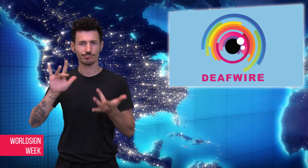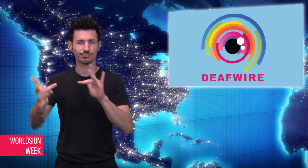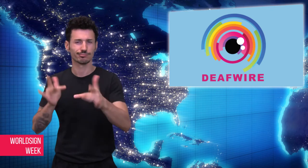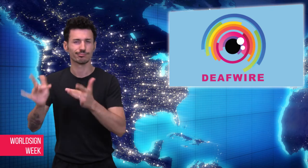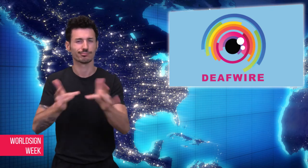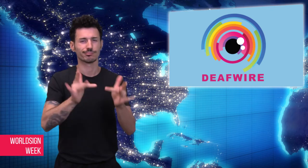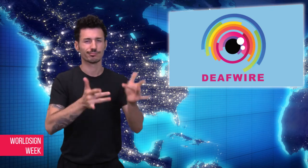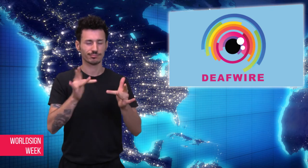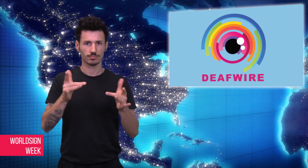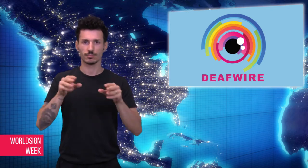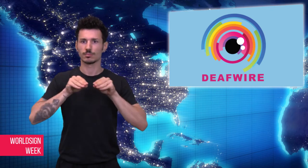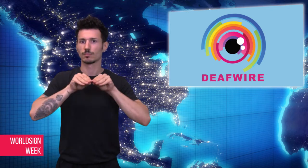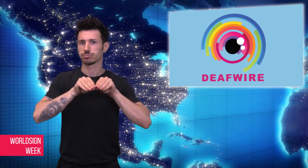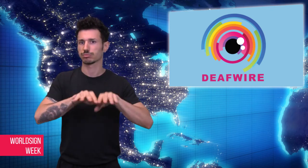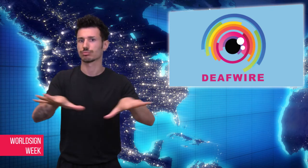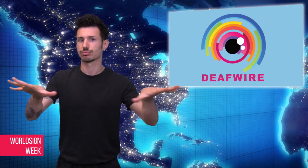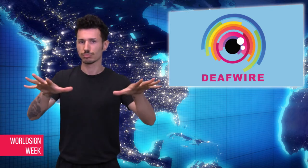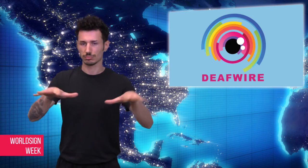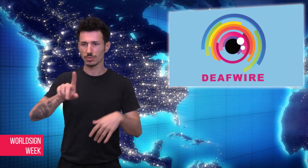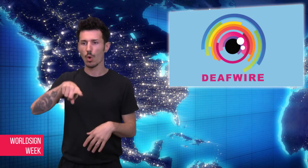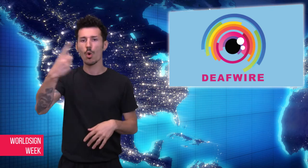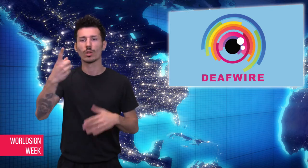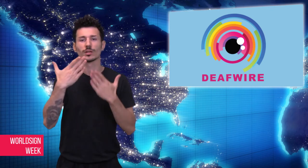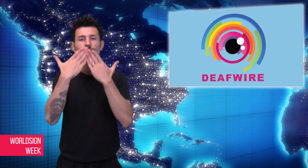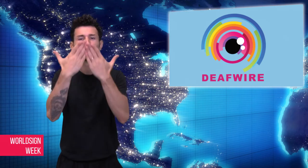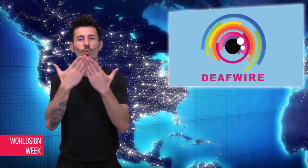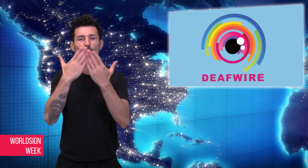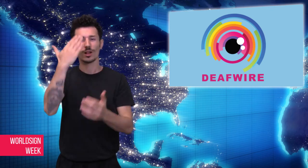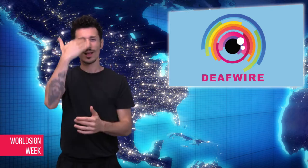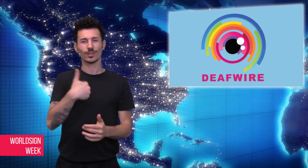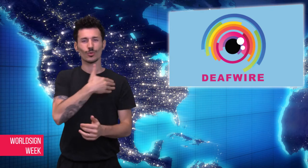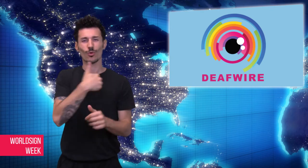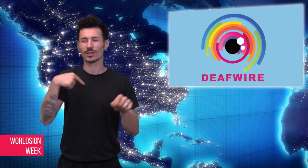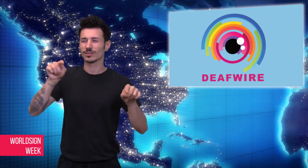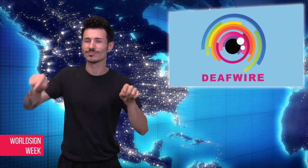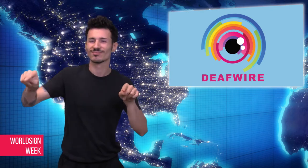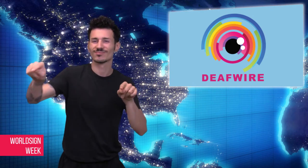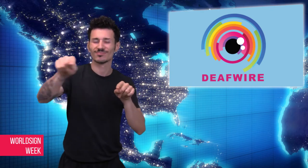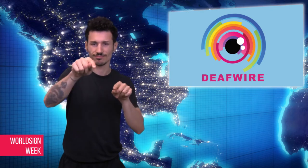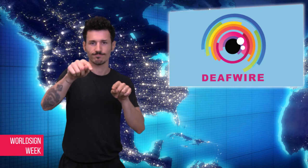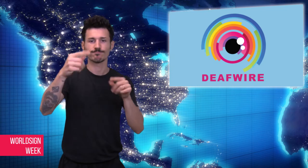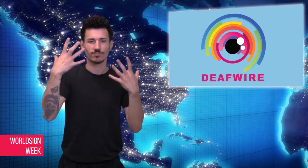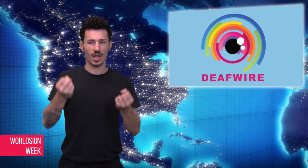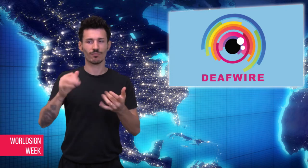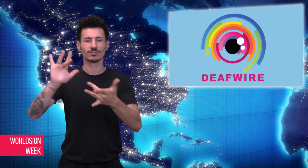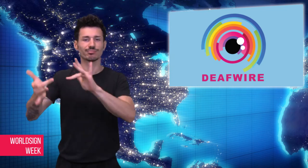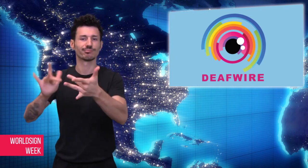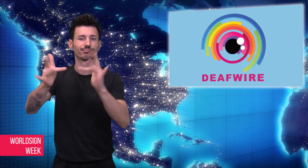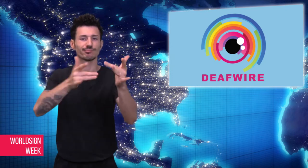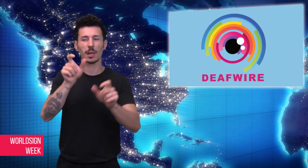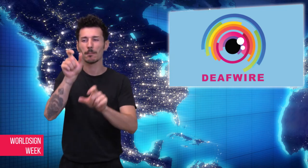abuses. The Vatican knew about priest Corradi and other Argentina priest who